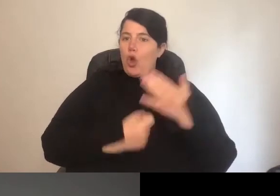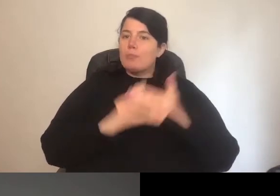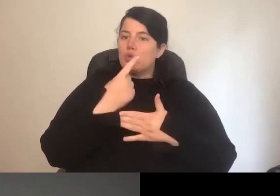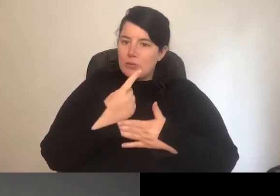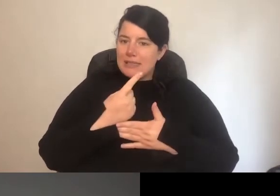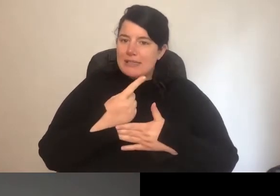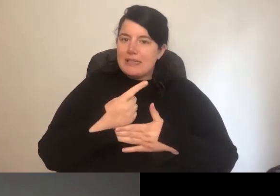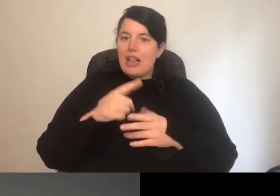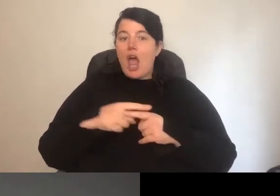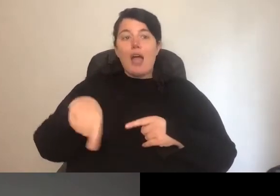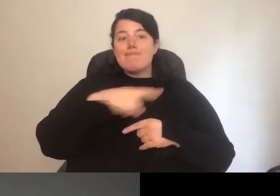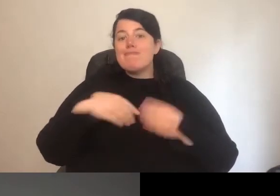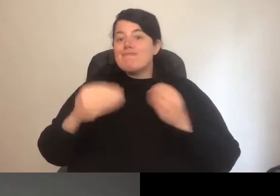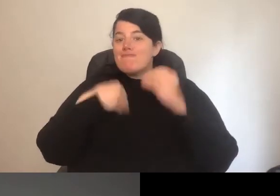"We eat lunch togethers on ens -- "We eat lunch together Wednesdays